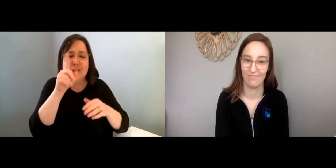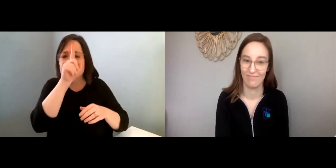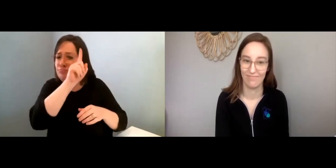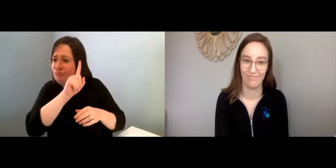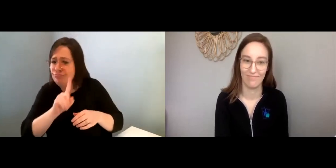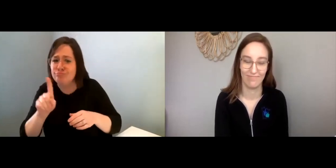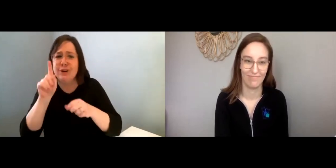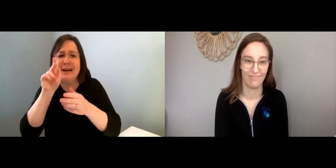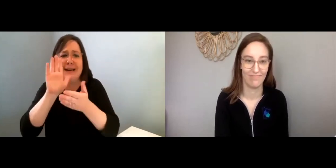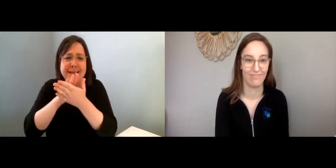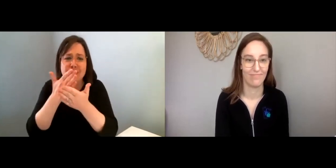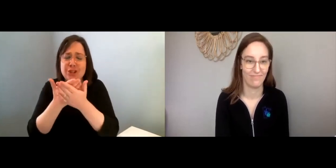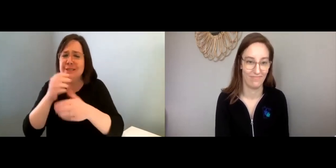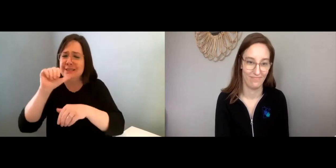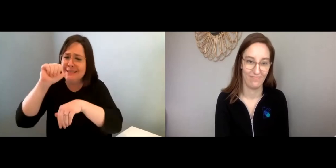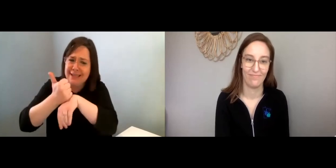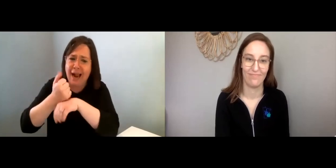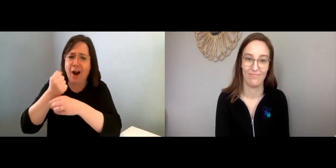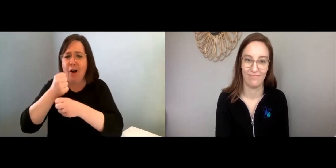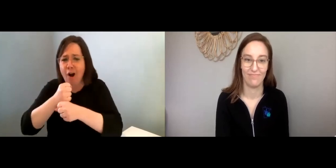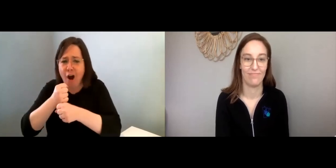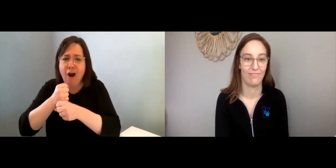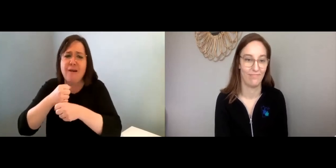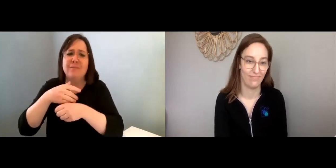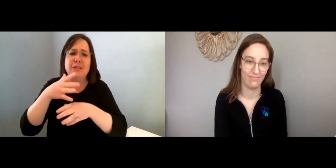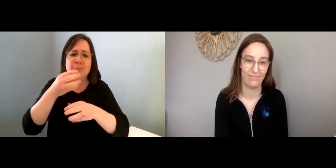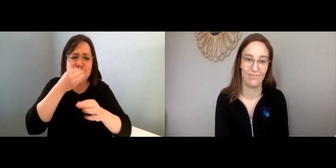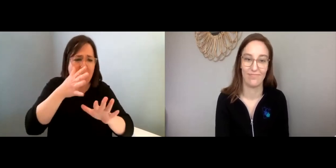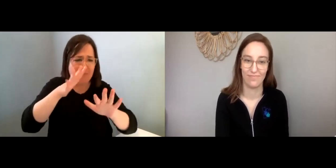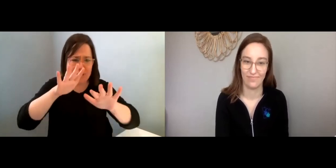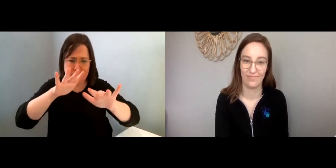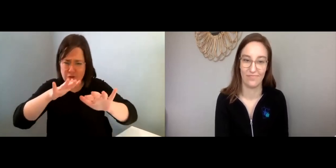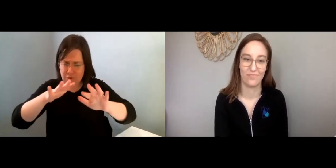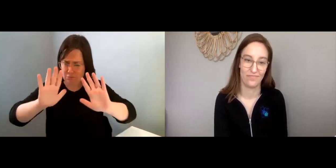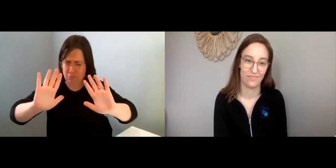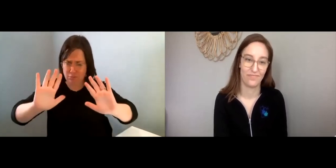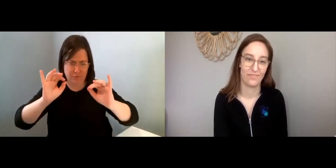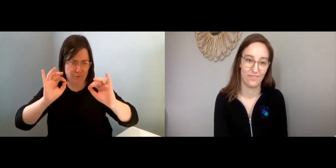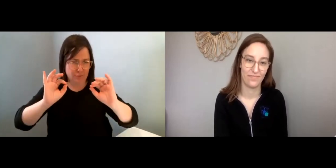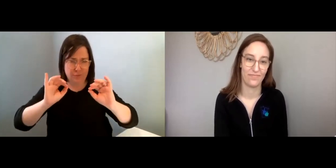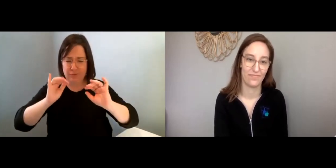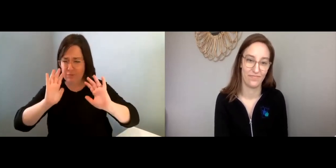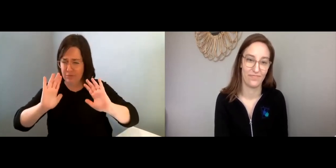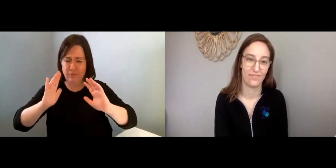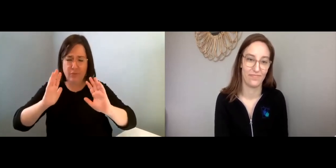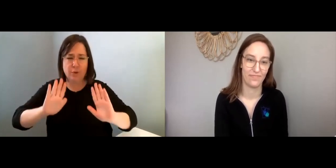And then when you’re done, go to the kitchen, make your coffee, have breakfast like normal.